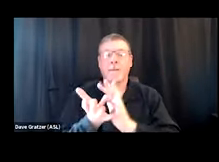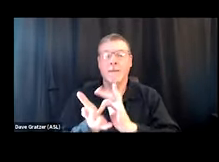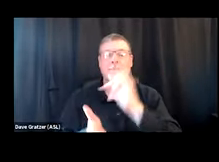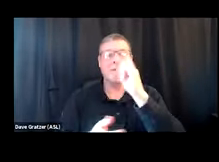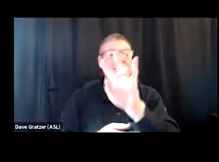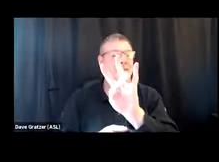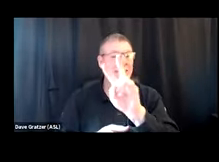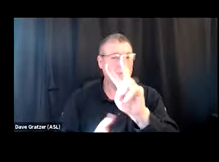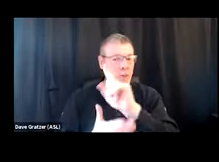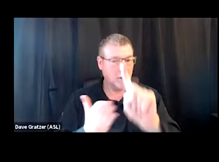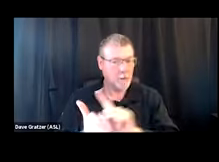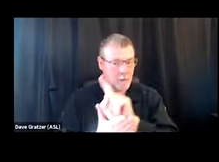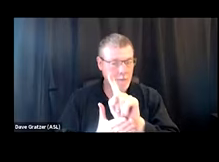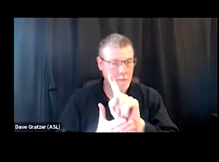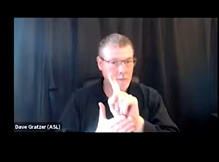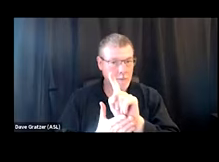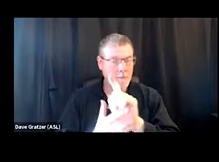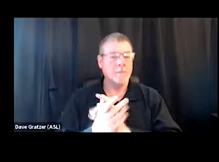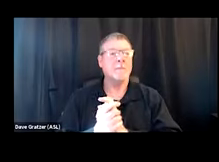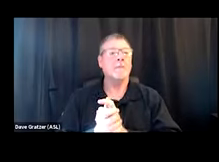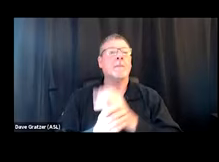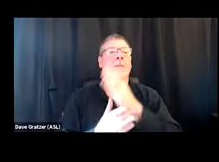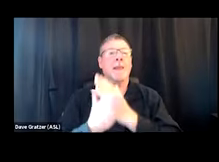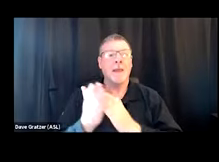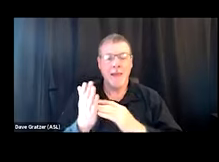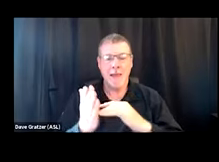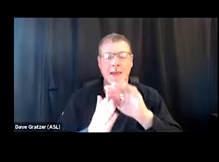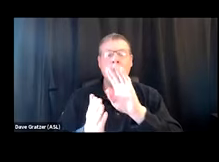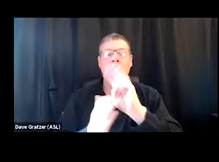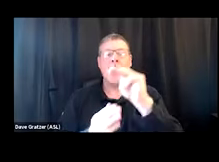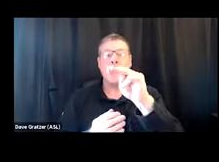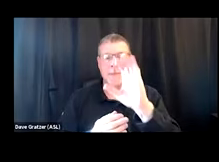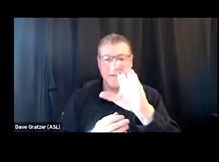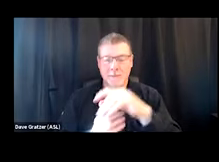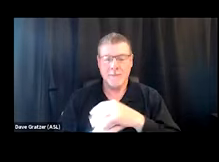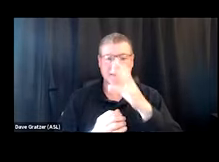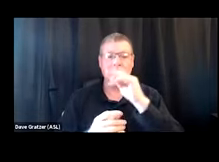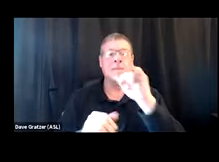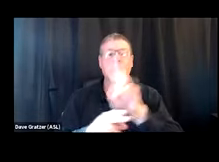In some, BMC, Boston Medical Center, I wanna lift them up as one emergency department